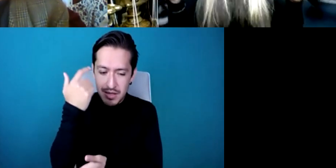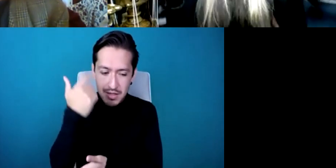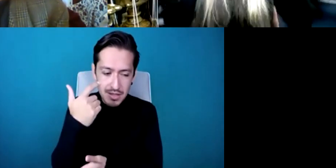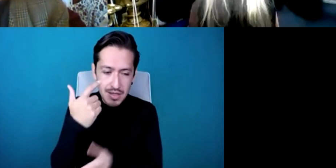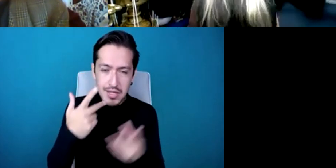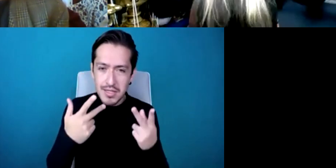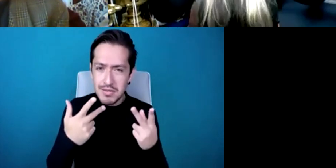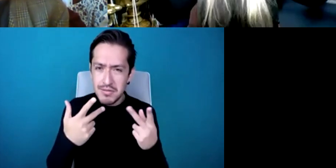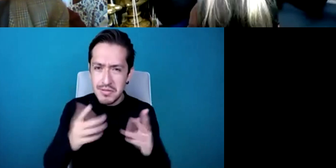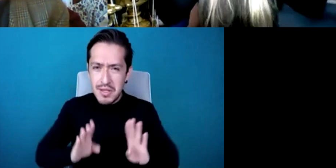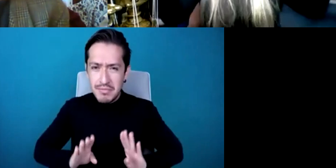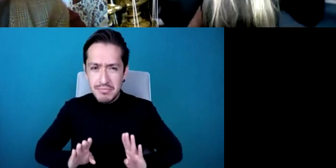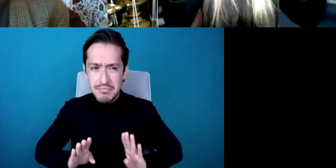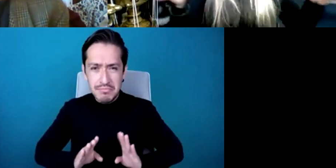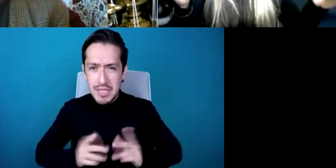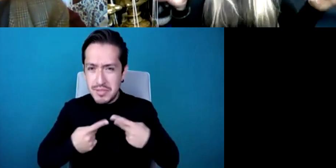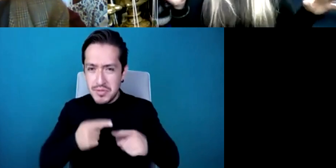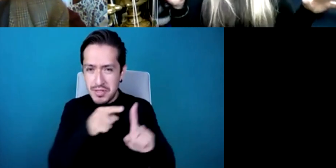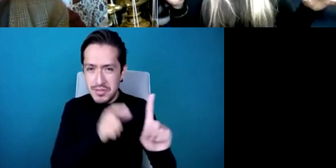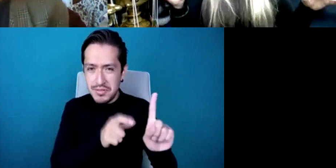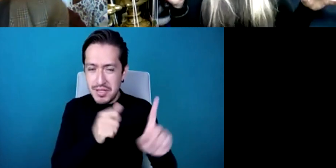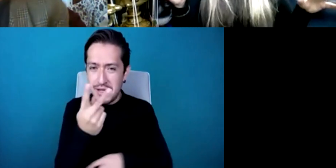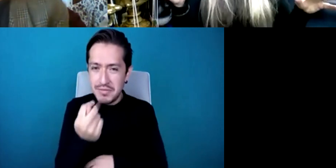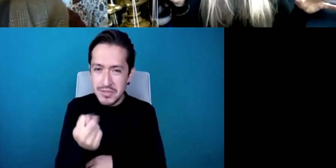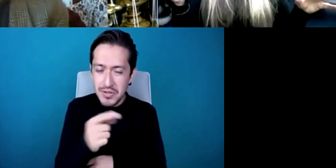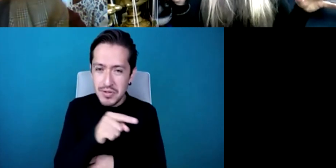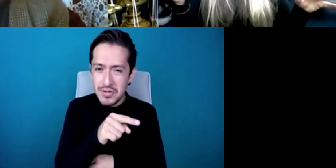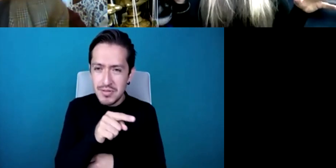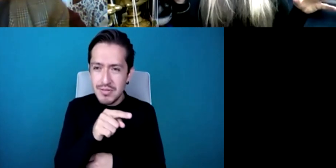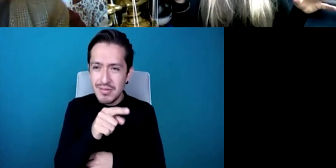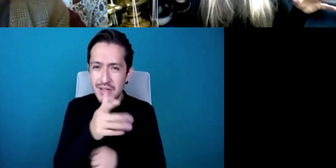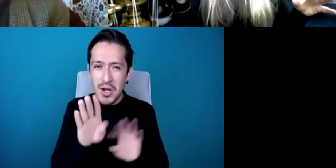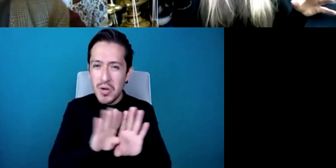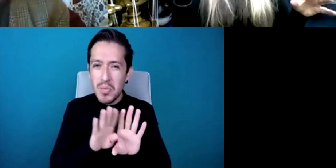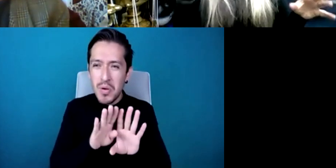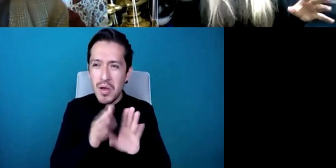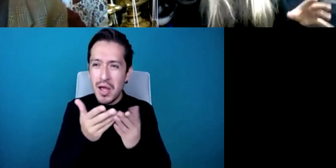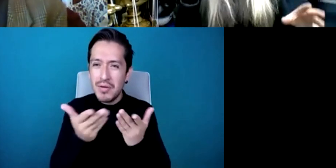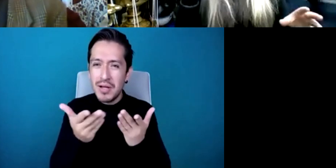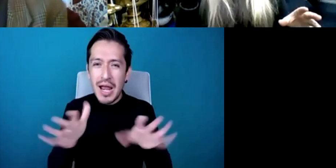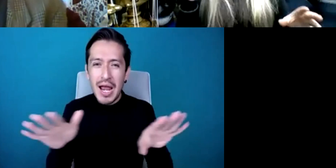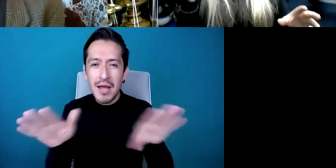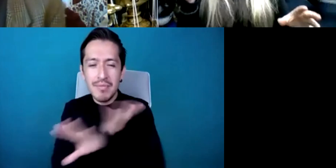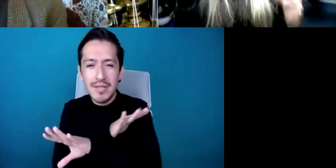has really kind of shifted in a strange way because we've really been listening because